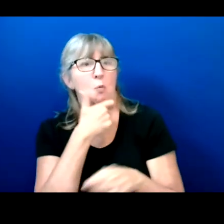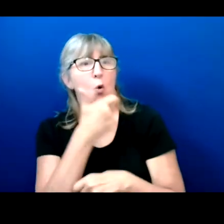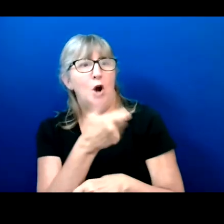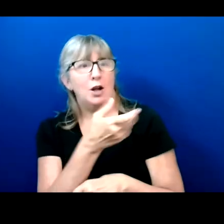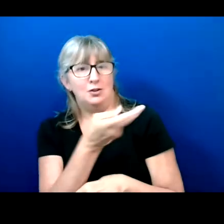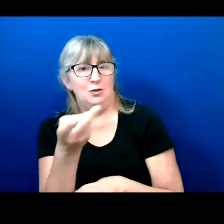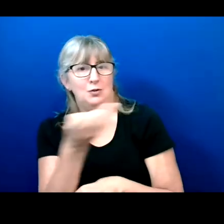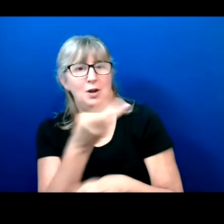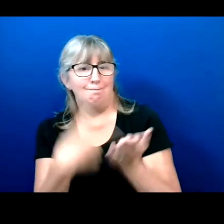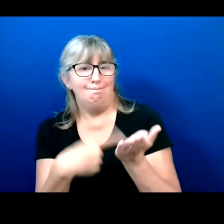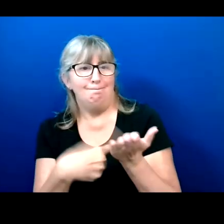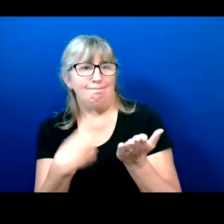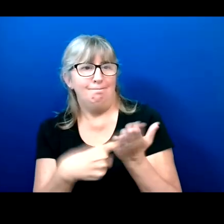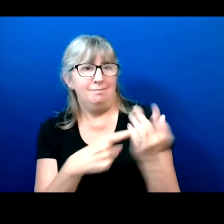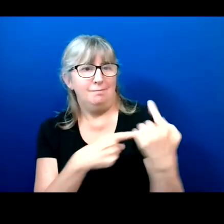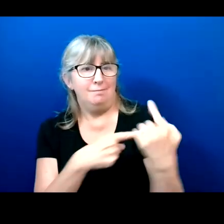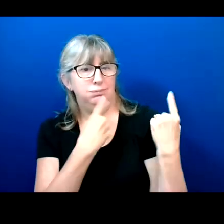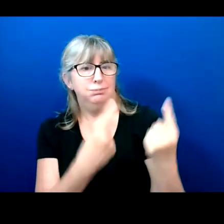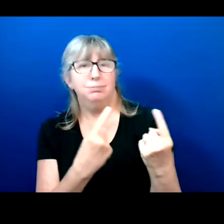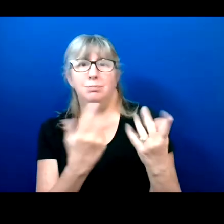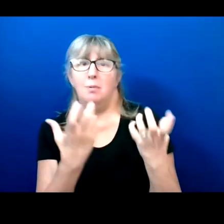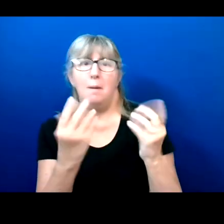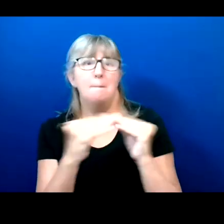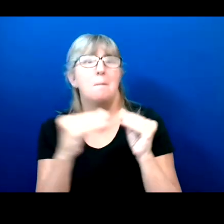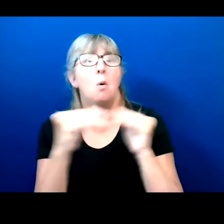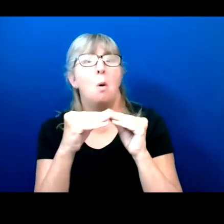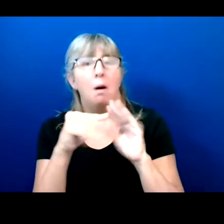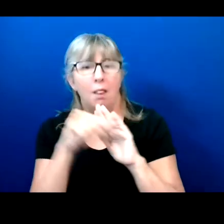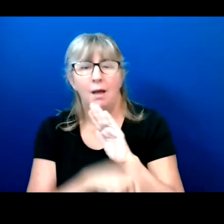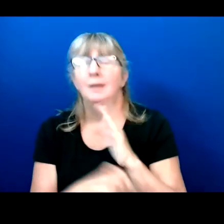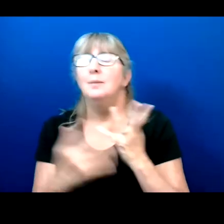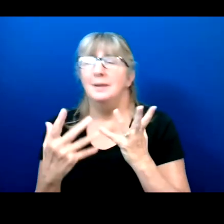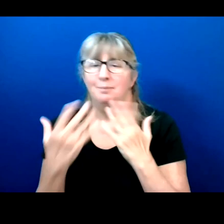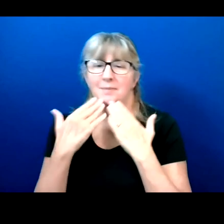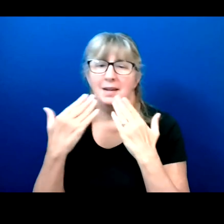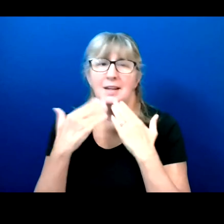So thank you, all. One of the things I really, this is Lilian by the way.